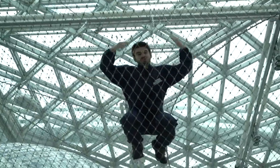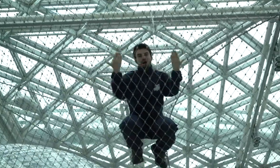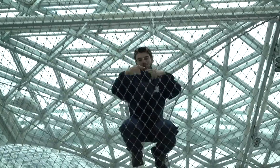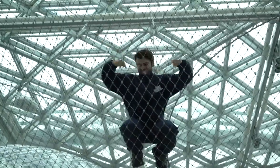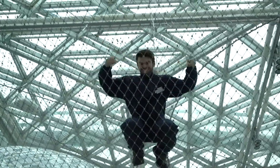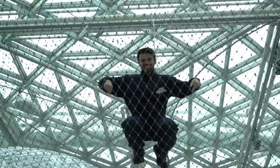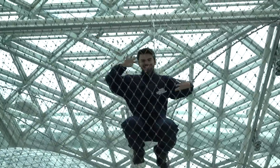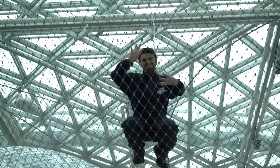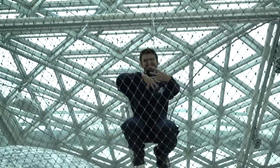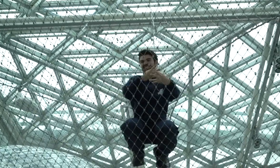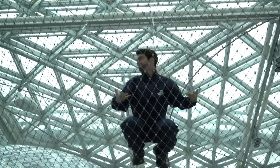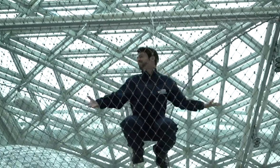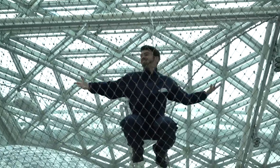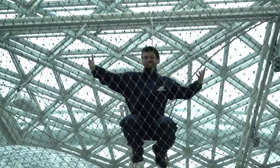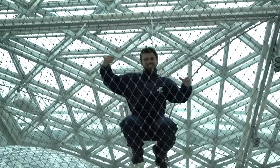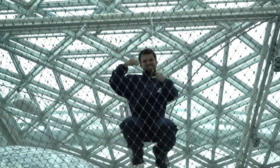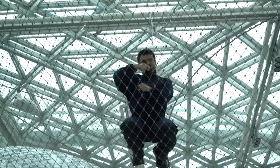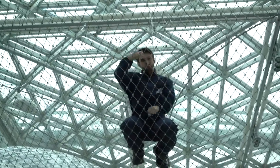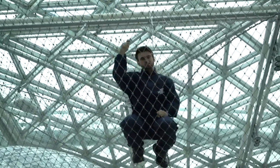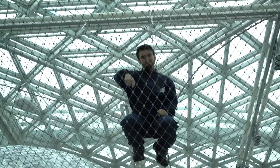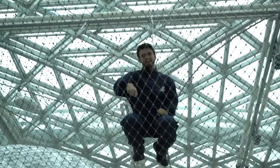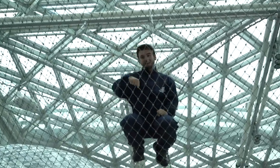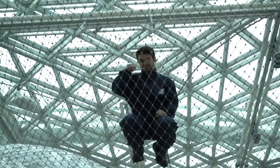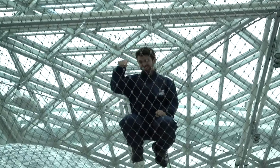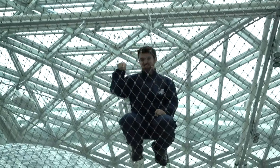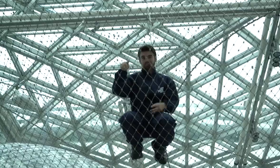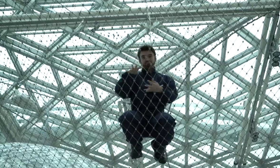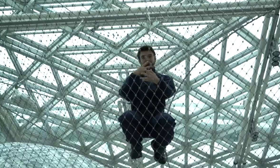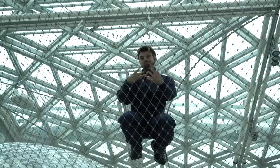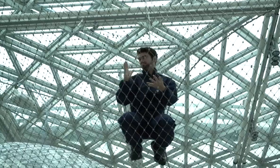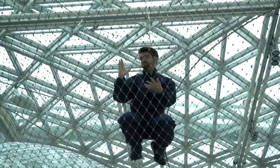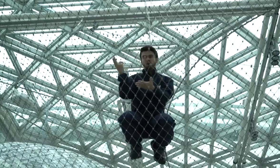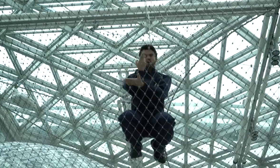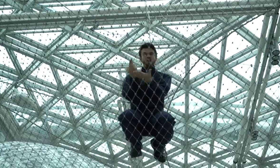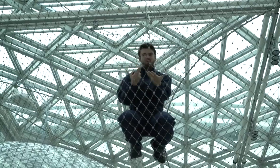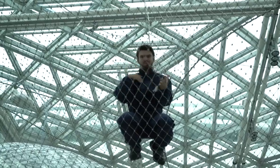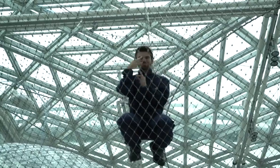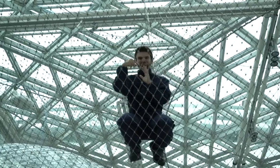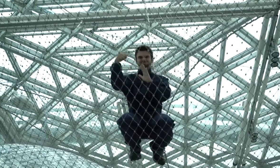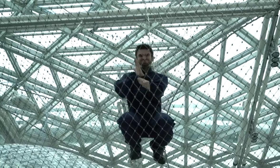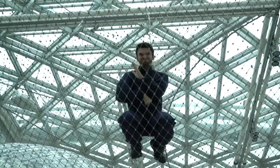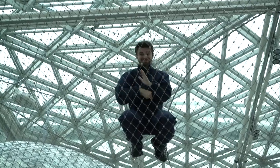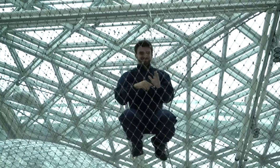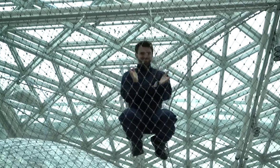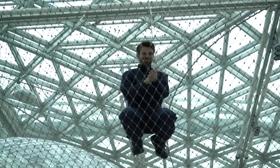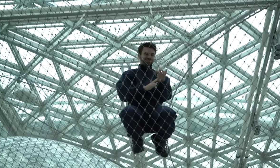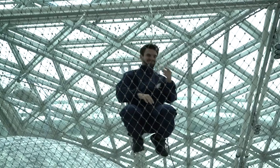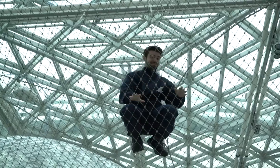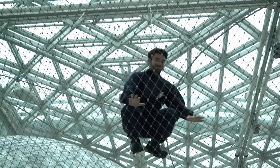Welcome to the human size spiderweb! It is located in Dusseldorf, Germany! The human size spider web is an art work and inspired by some conceptions. I will explain more in this video!